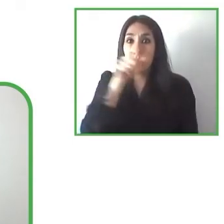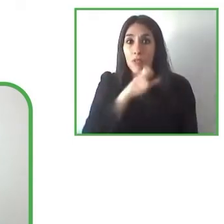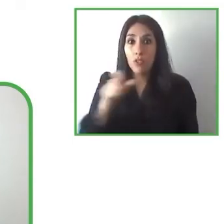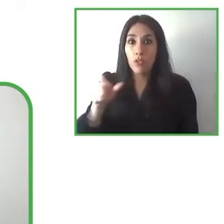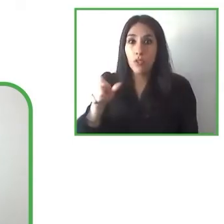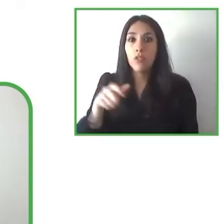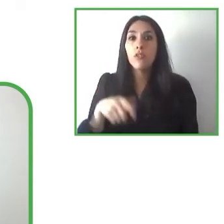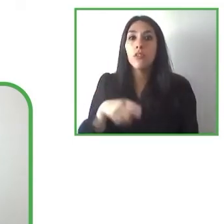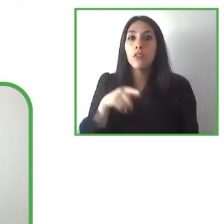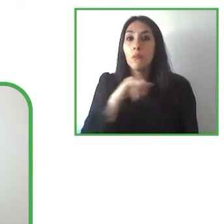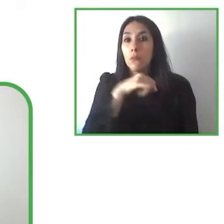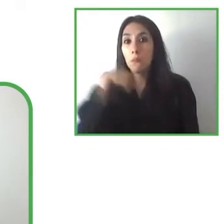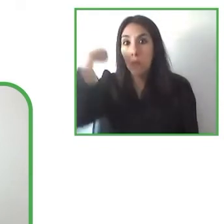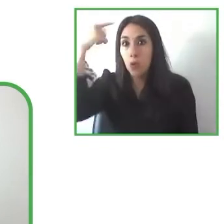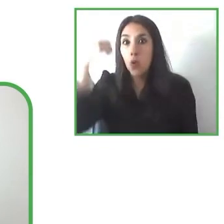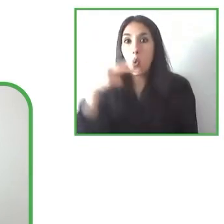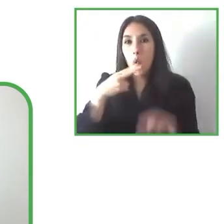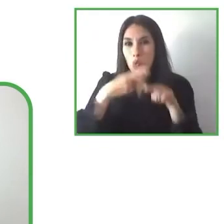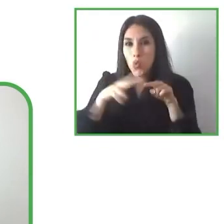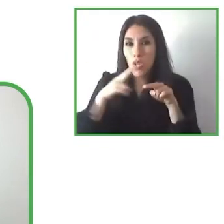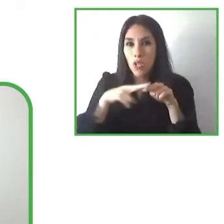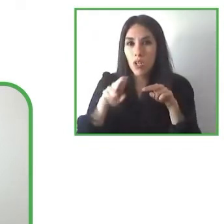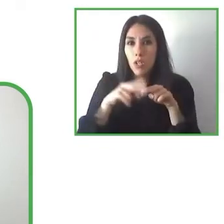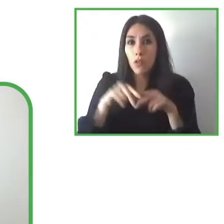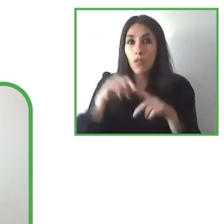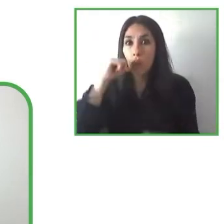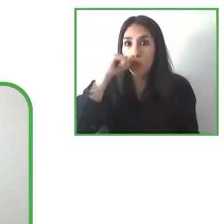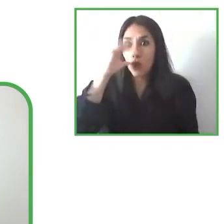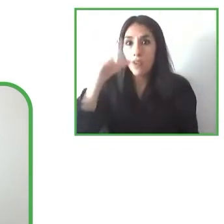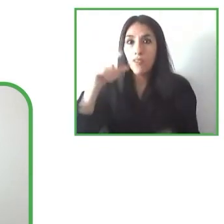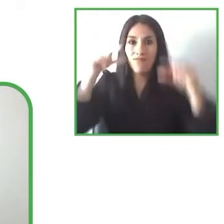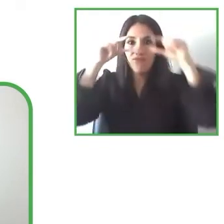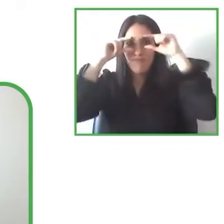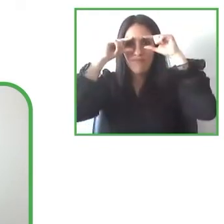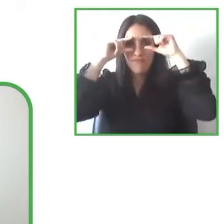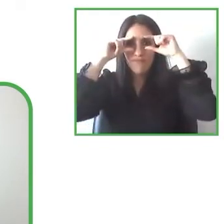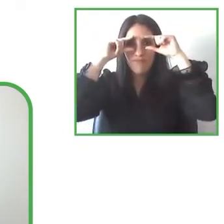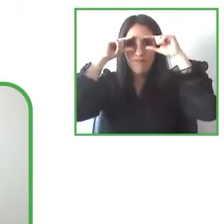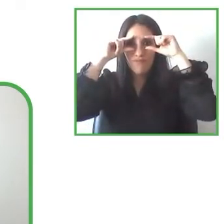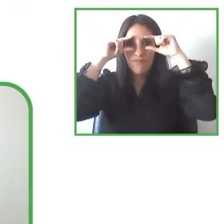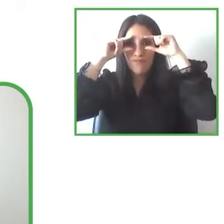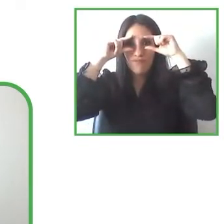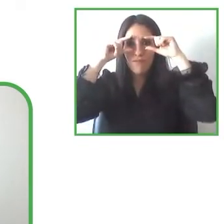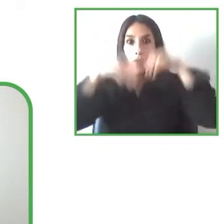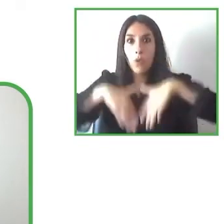yeah, AR glasses right now are not very light they're a bit heavy but I’m sure that also this